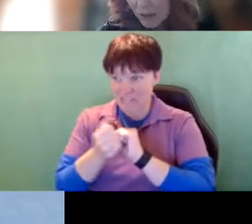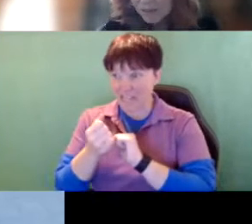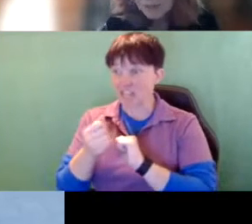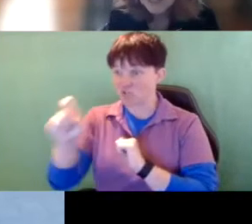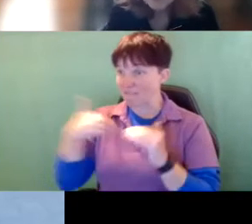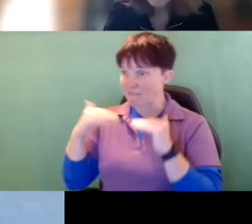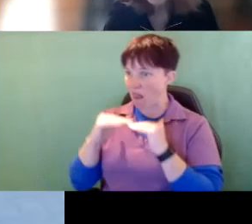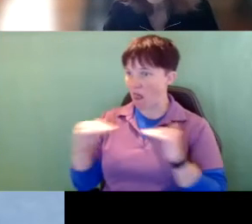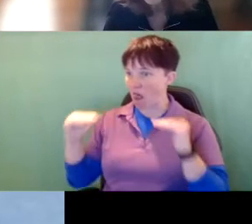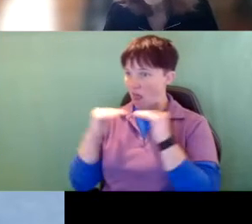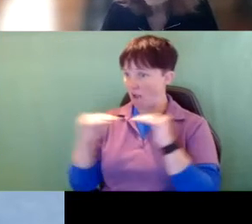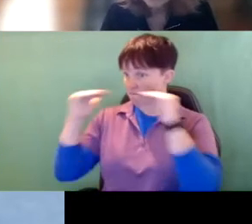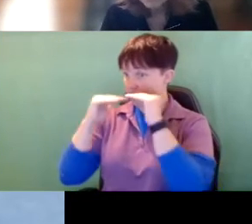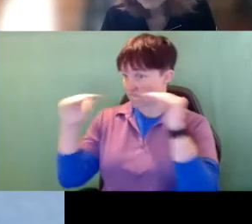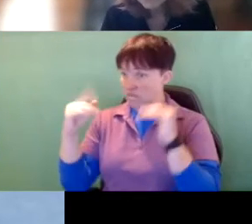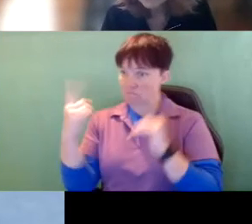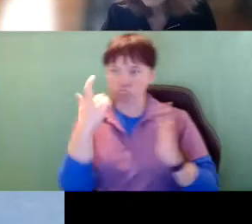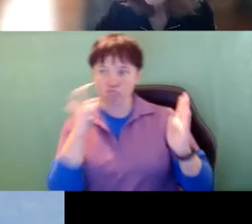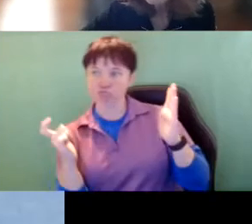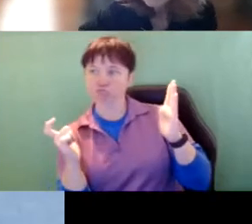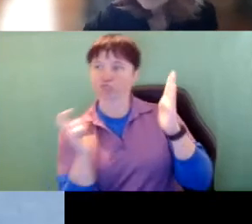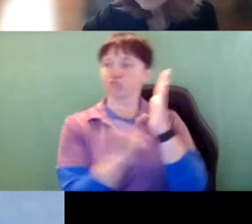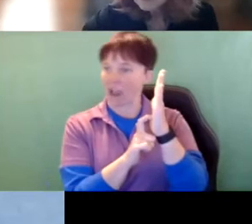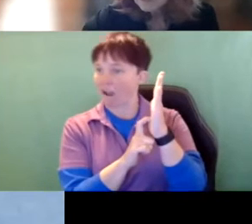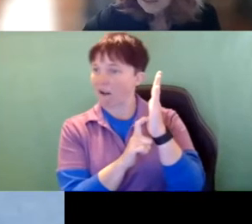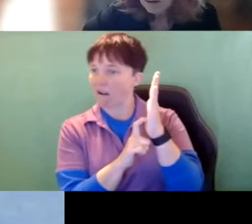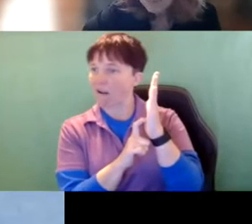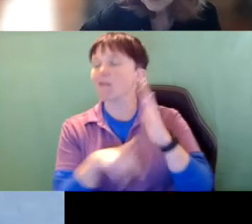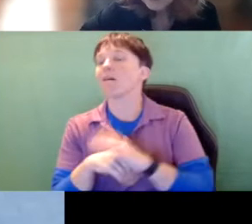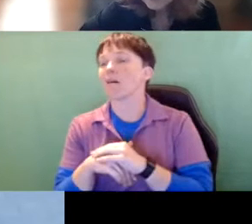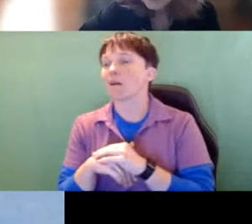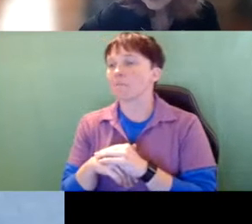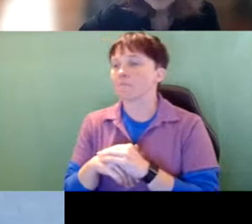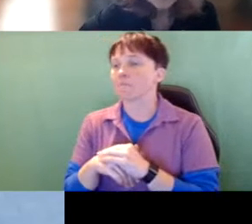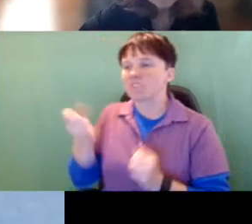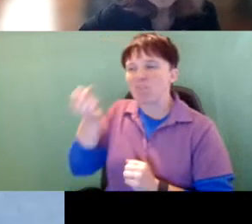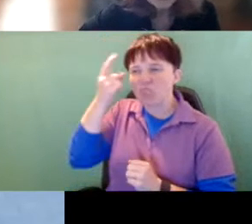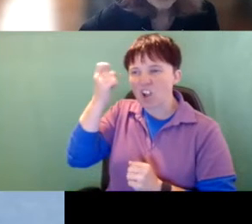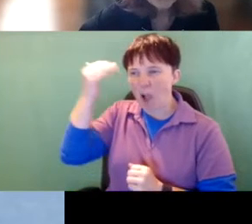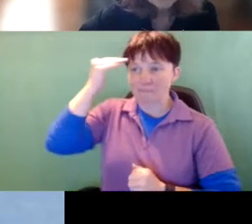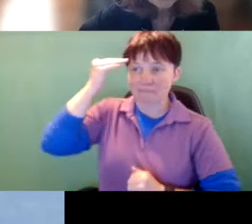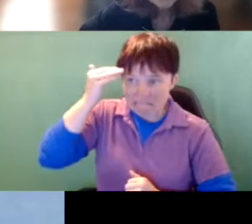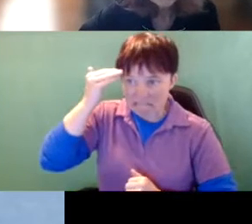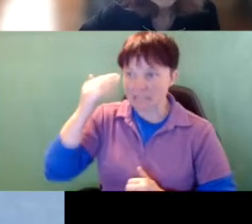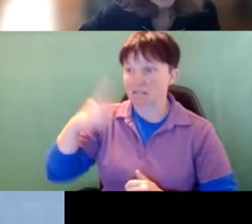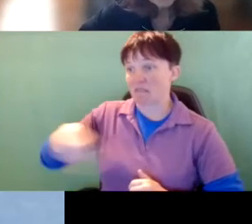You have to have something that recognizes the competencies that these people have so